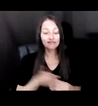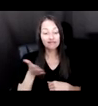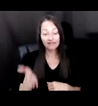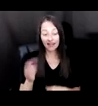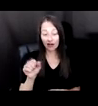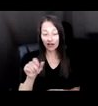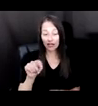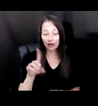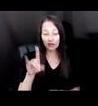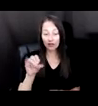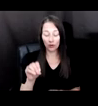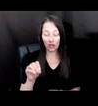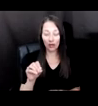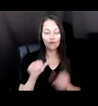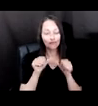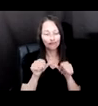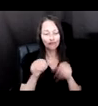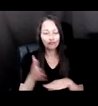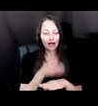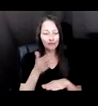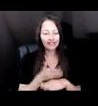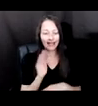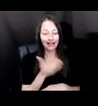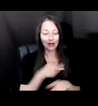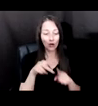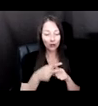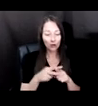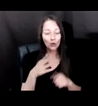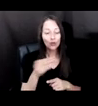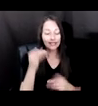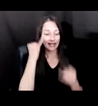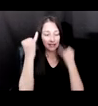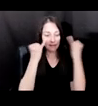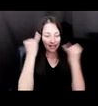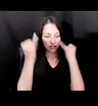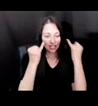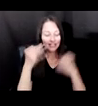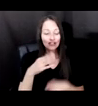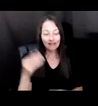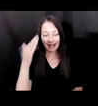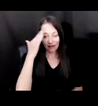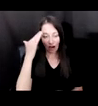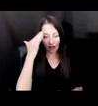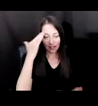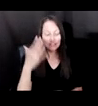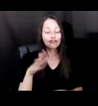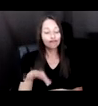CONSTANTLY UPDATING OUR TOOLS AND IMAGINATION AND OUR KNOWLEDGE TO FIND A WAY TO UTILIZE OUR TRUE